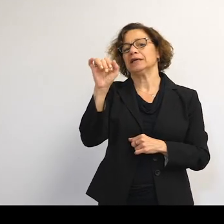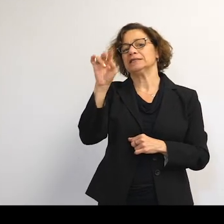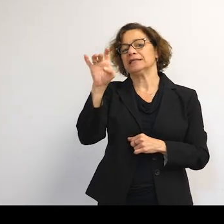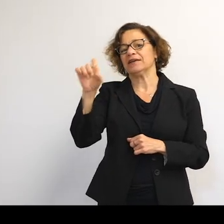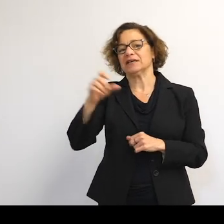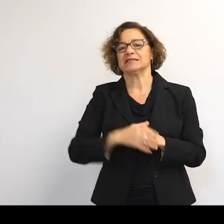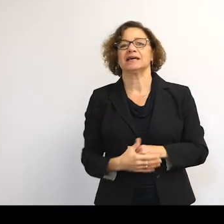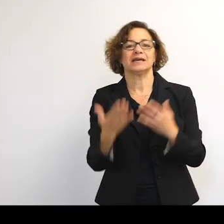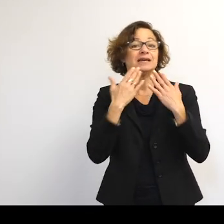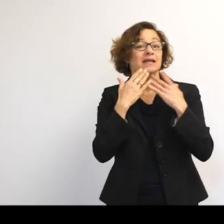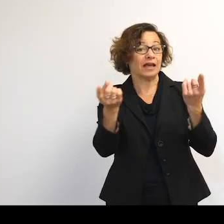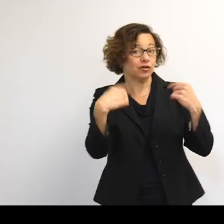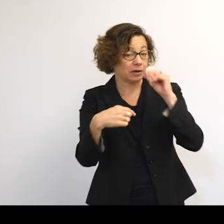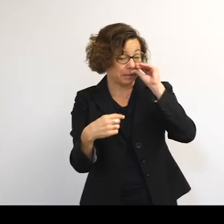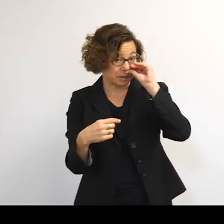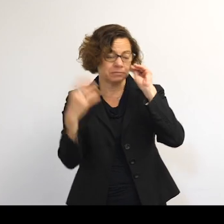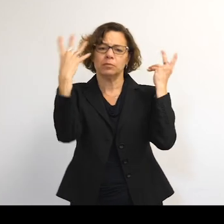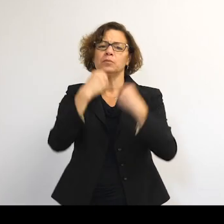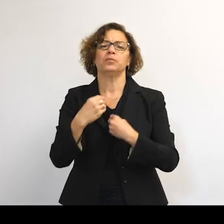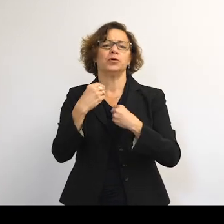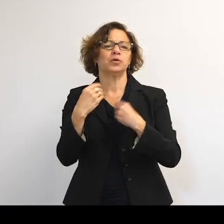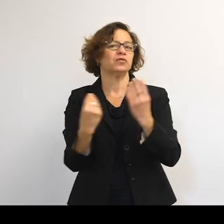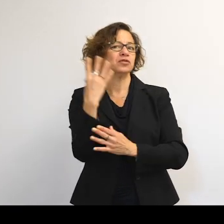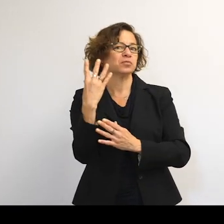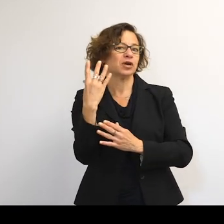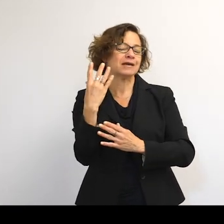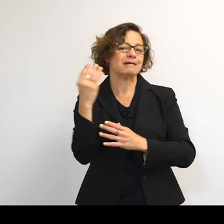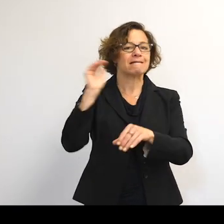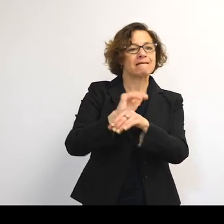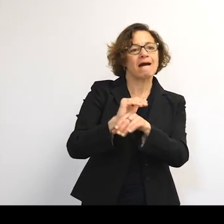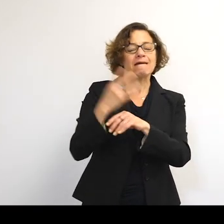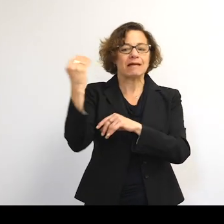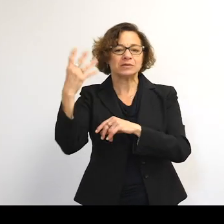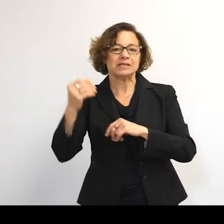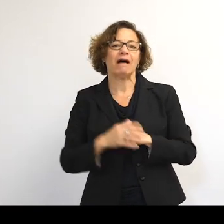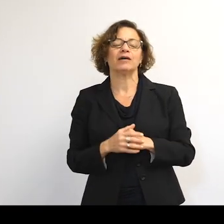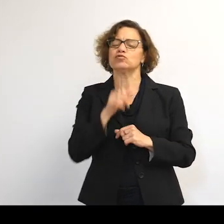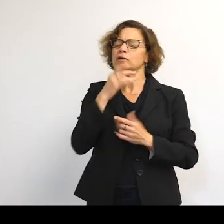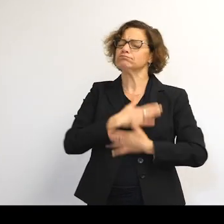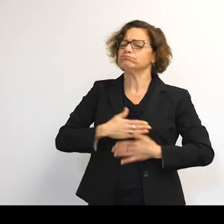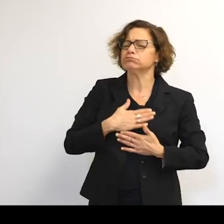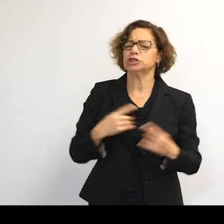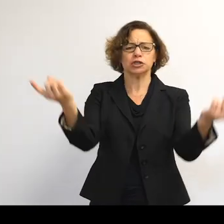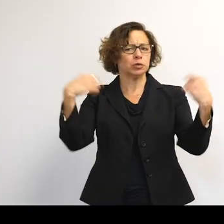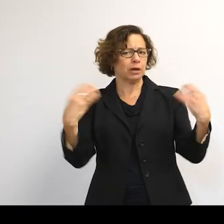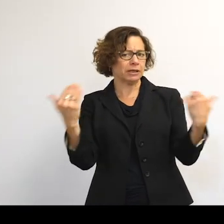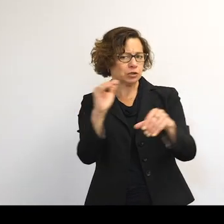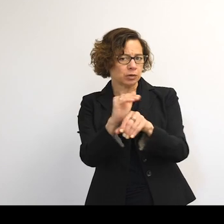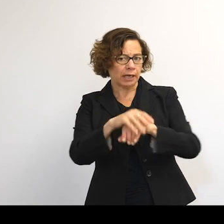Thanks, everyone, for coming out tonight. It's a beautiful sort of early spring evening. And we really appreciate you being here today.